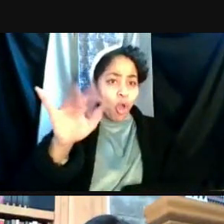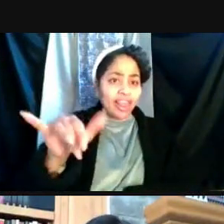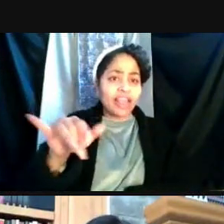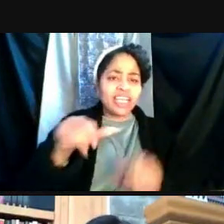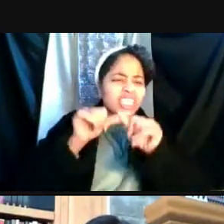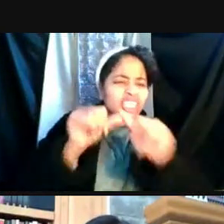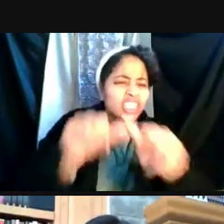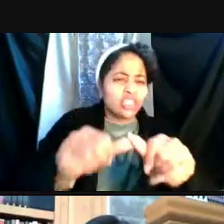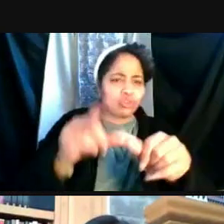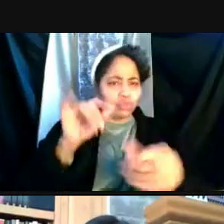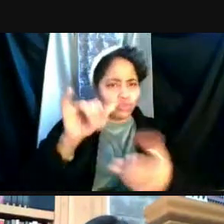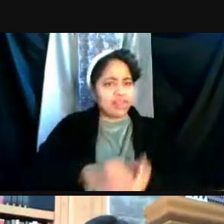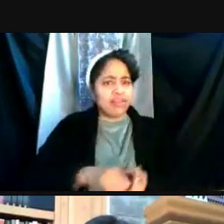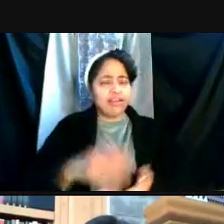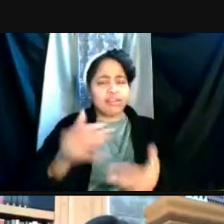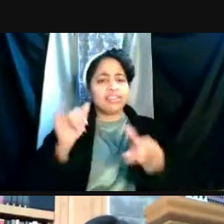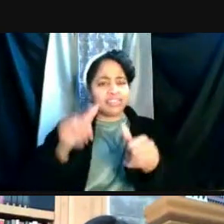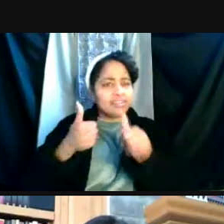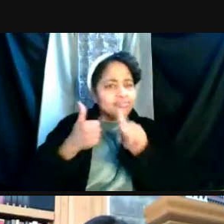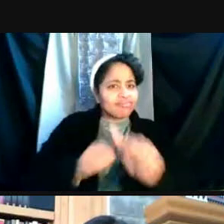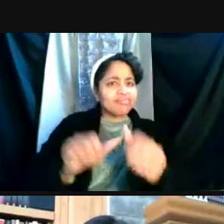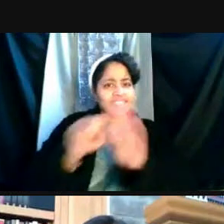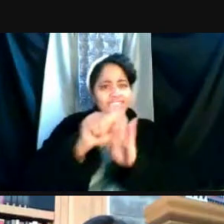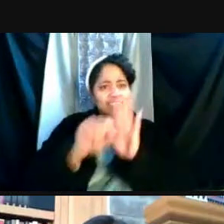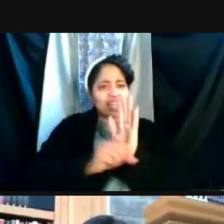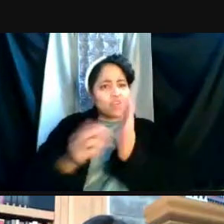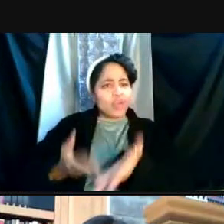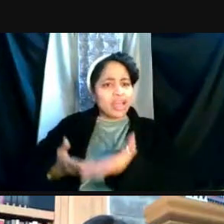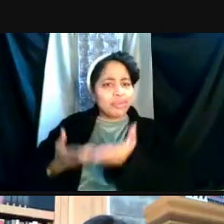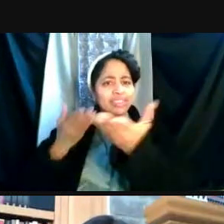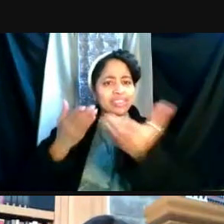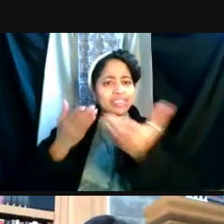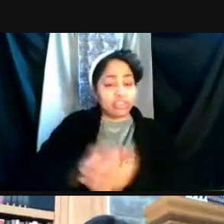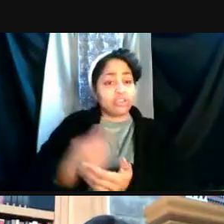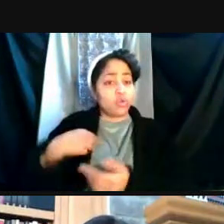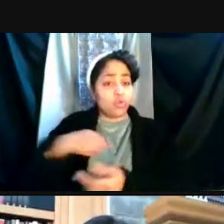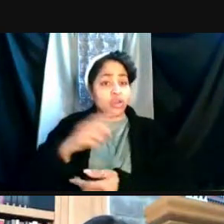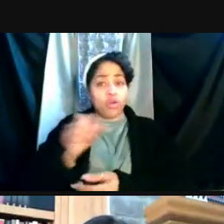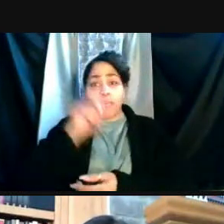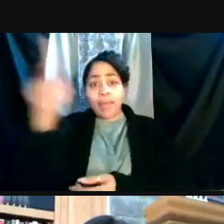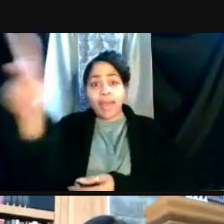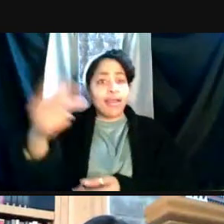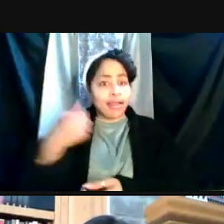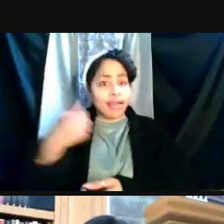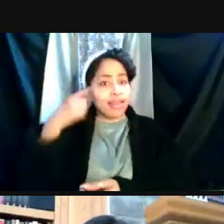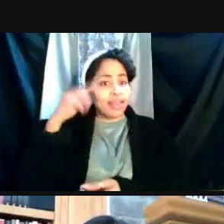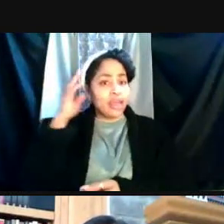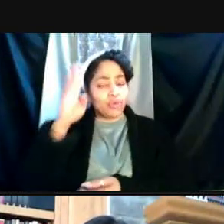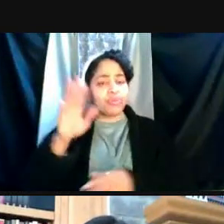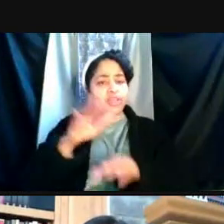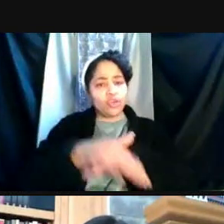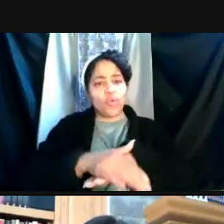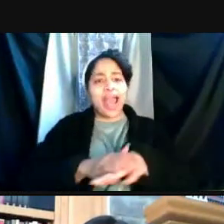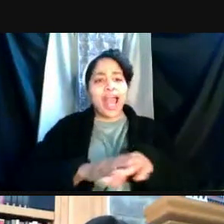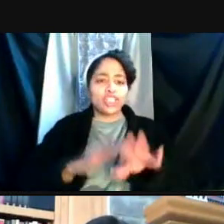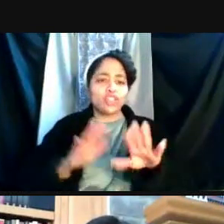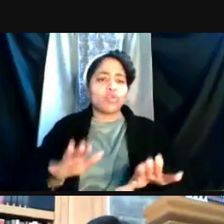And we try to stay in alignment with state recommendations. When we do go back, I think it will be gradual. It won't be, one Monday morning